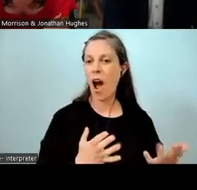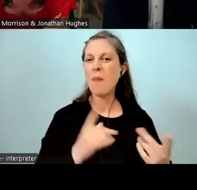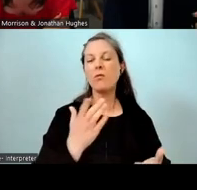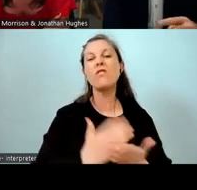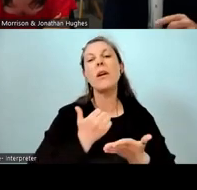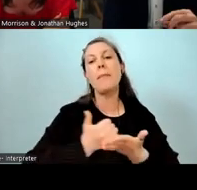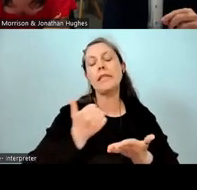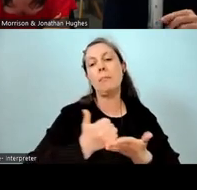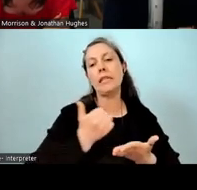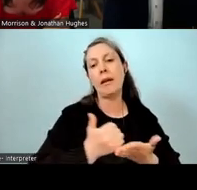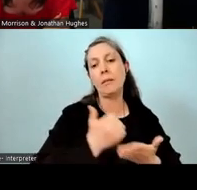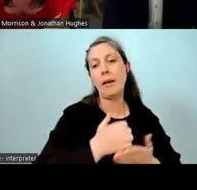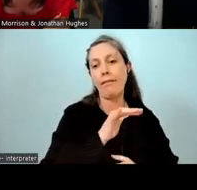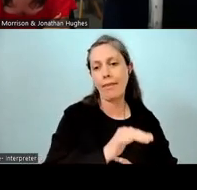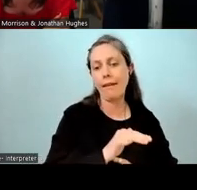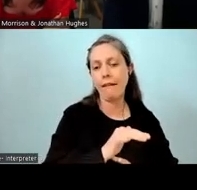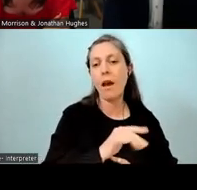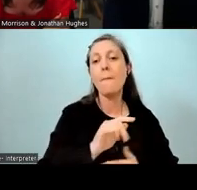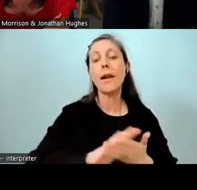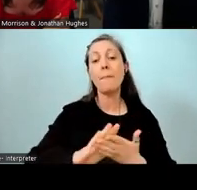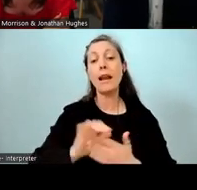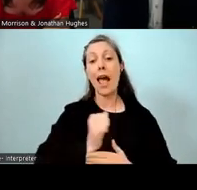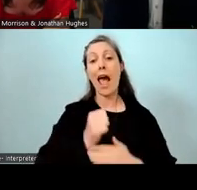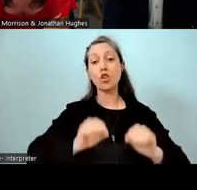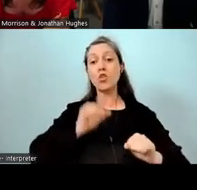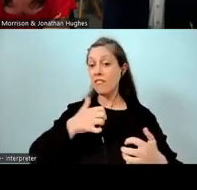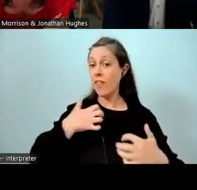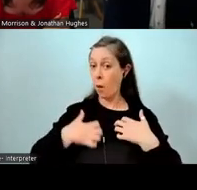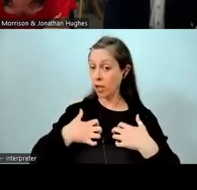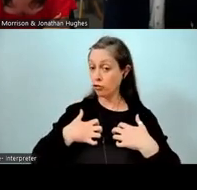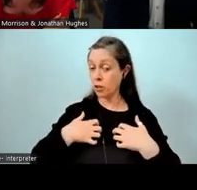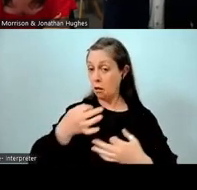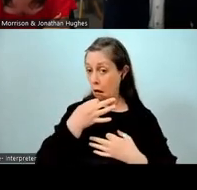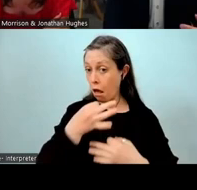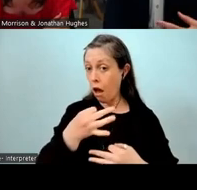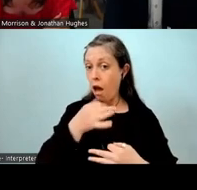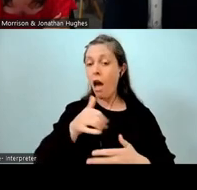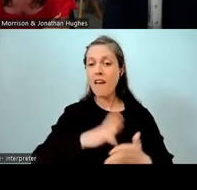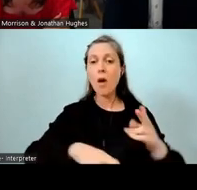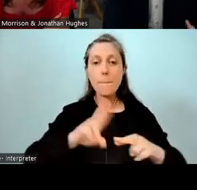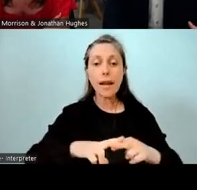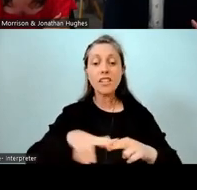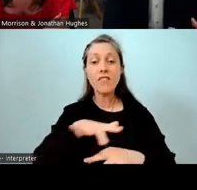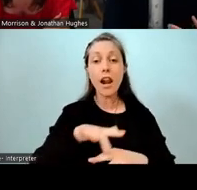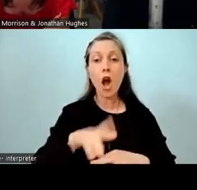But what this enabled our students to get if they were interested in, and if the family and whānau were interested in, was what we called a bilingual approach.